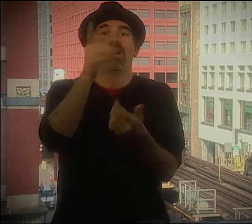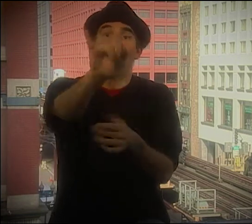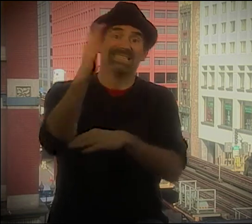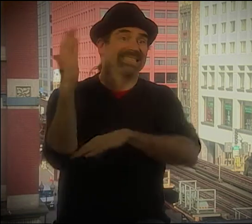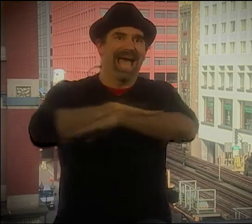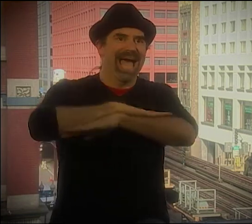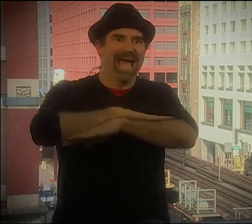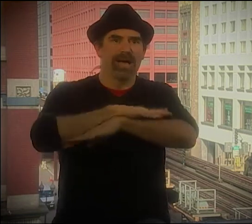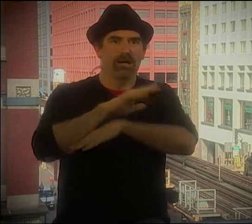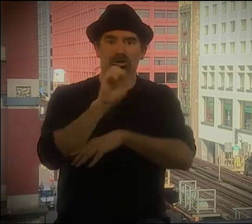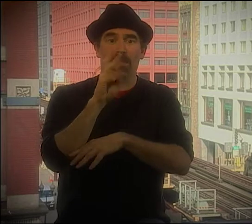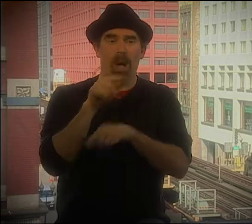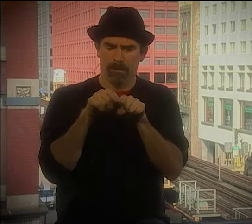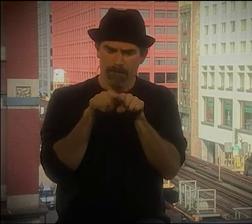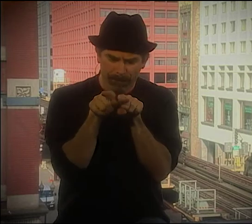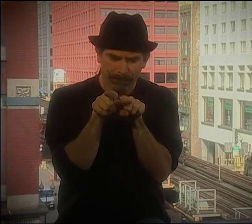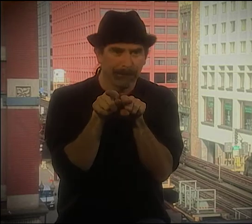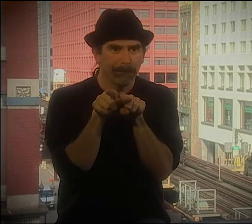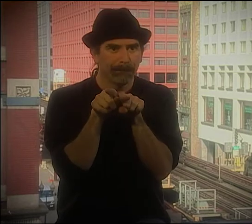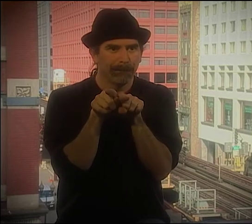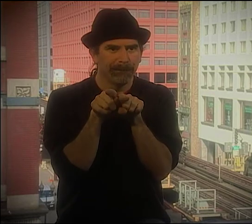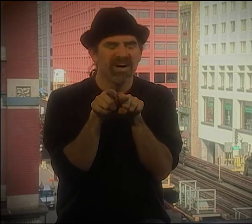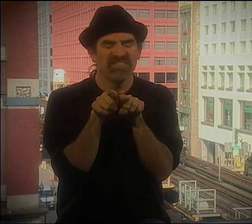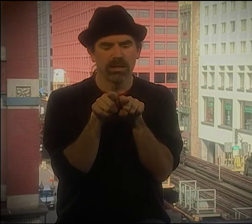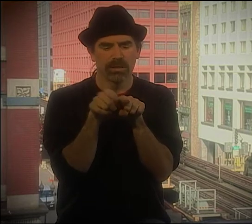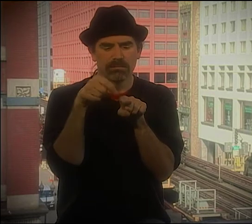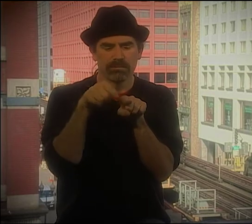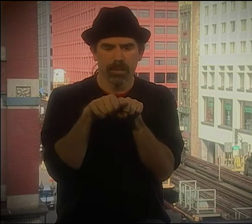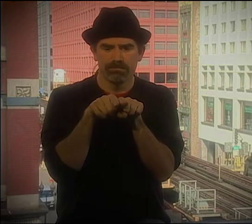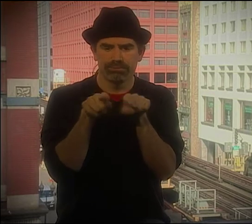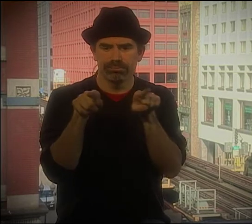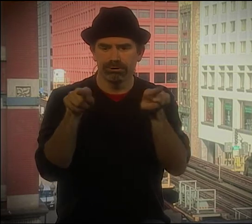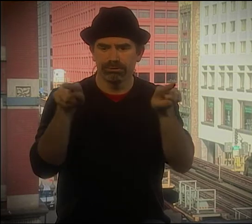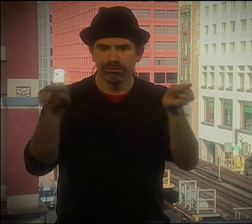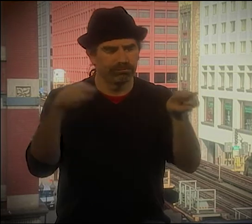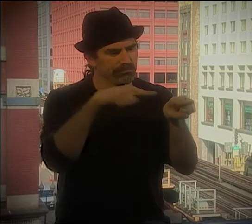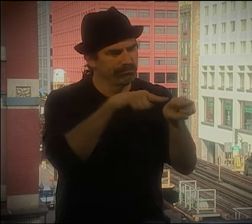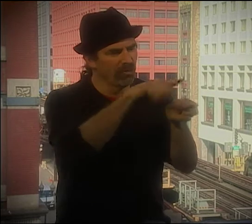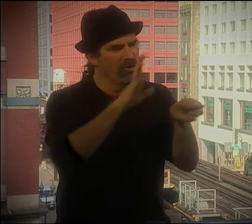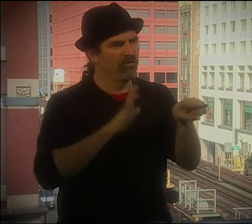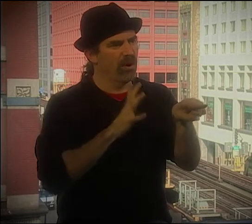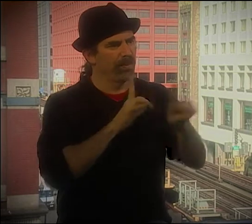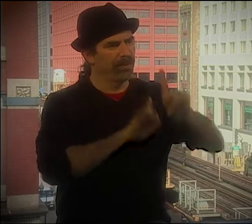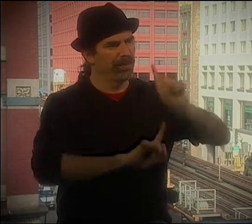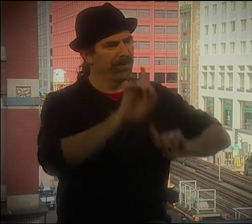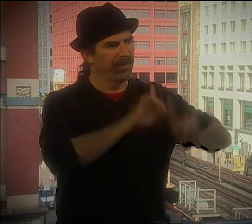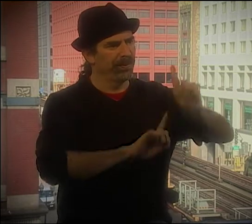SO IT WAS LIKE ONE BUILT ON THE OTHER. AND YOU KNOW, TO THIS DAY, "JABBERWOCKY" STILL GOES